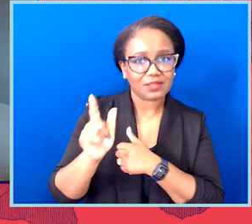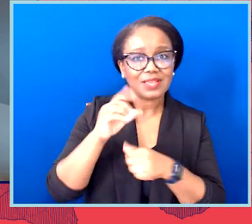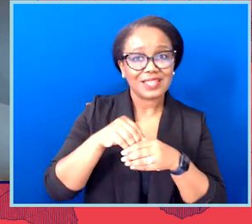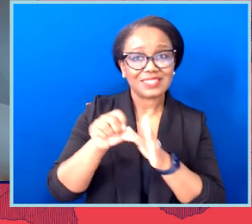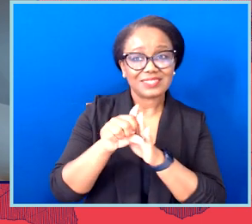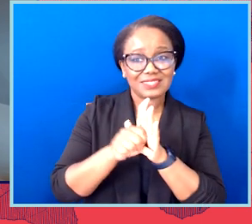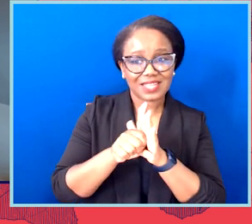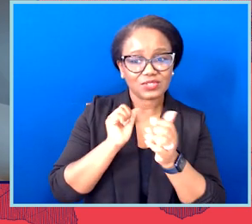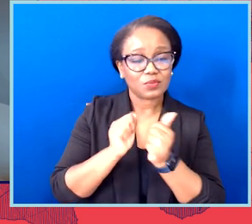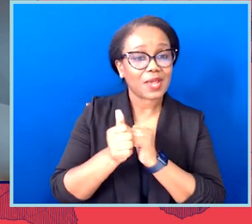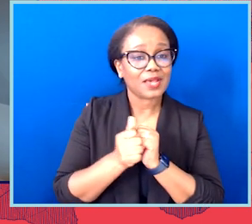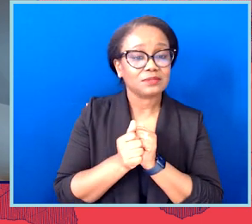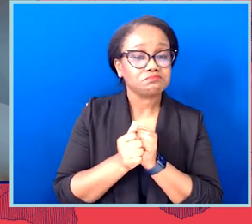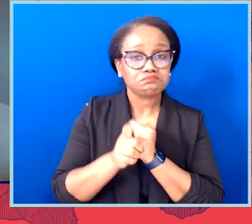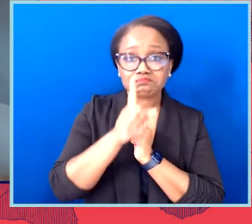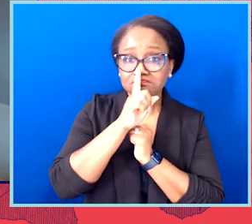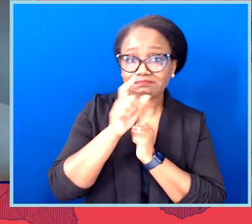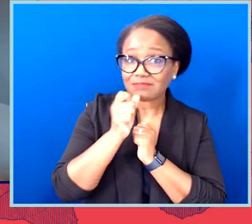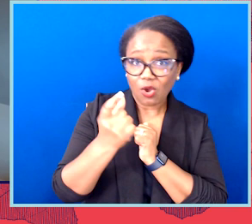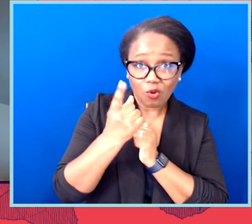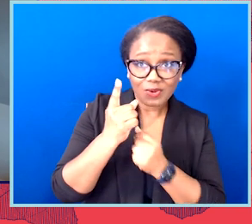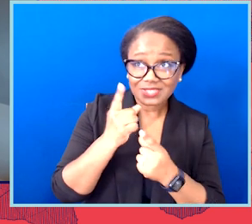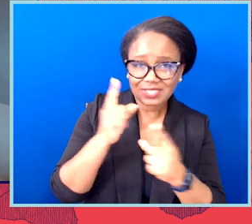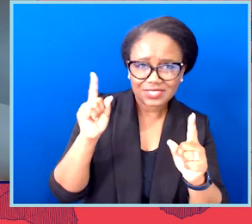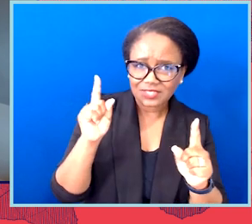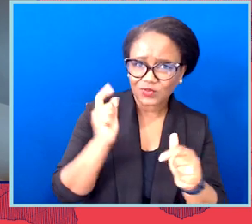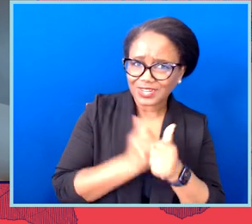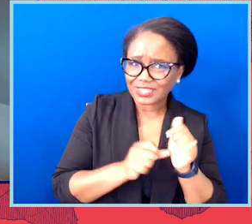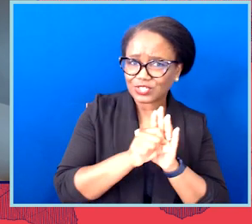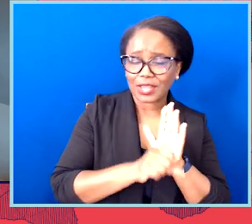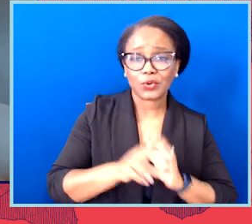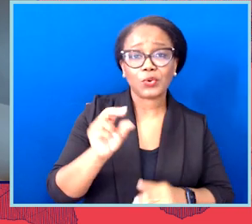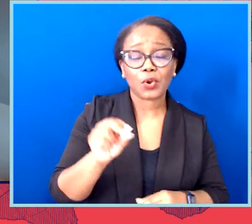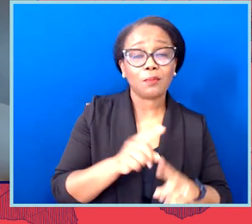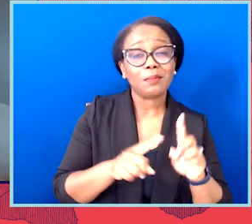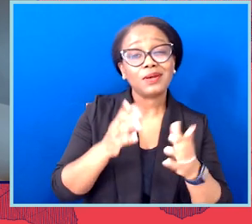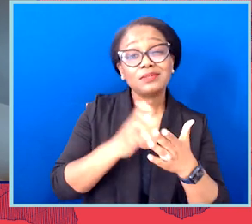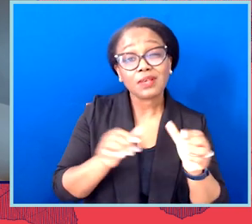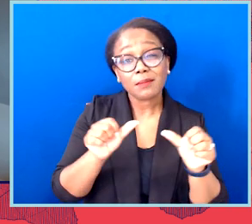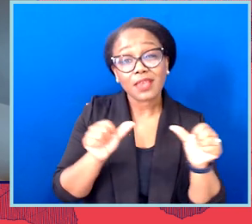We're not always successful across the board, but in some places, including in Georgia,